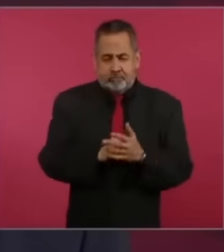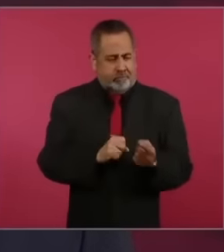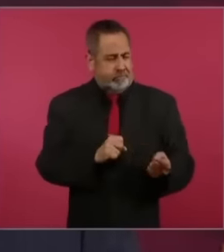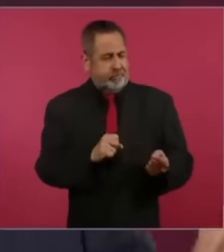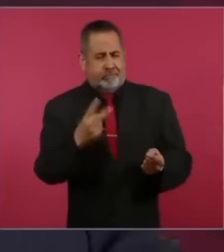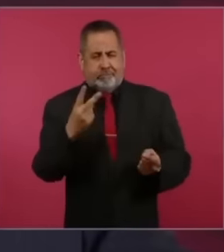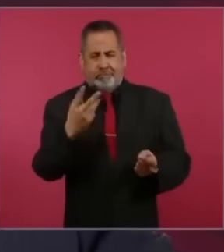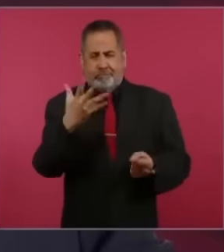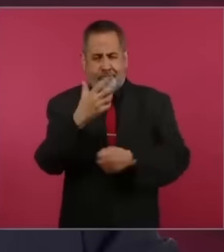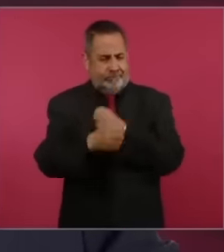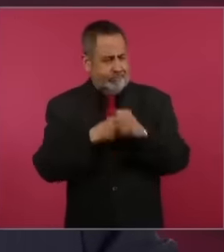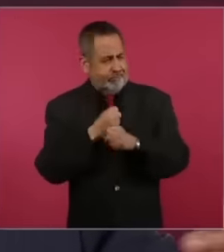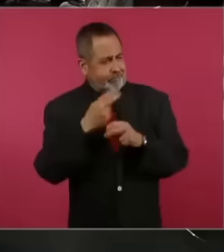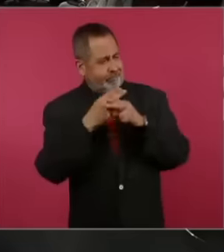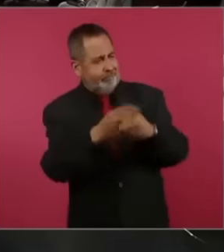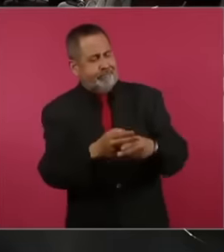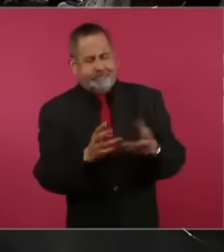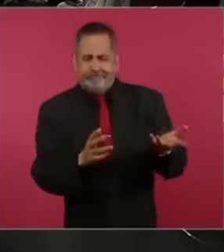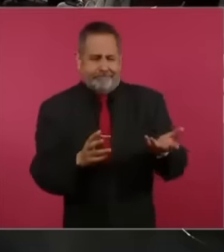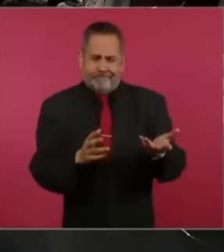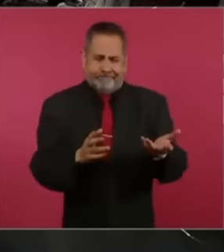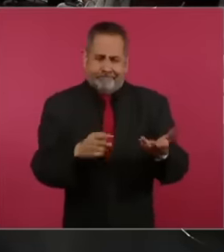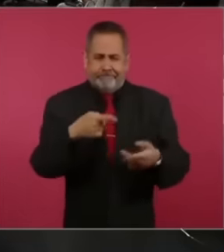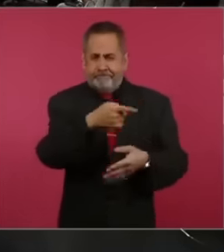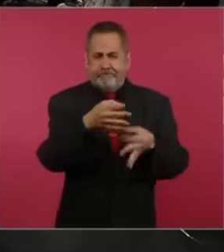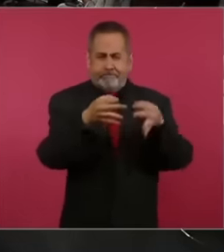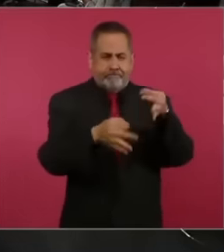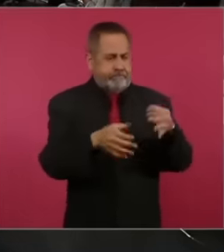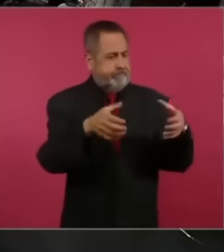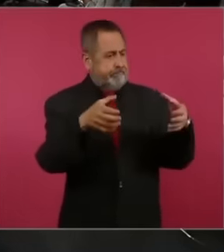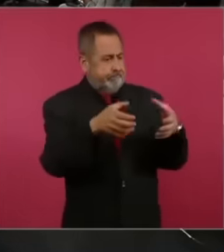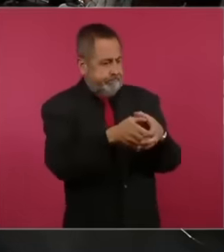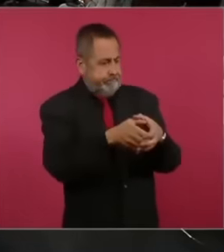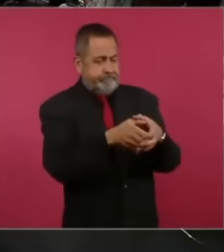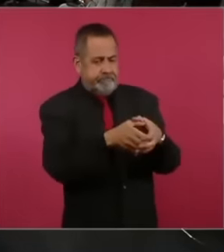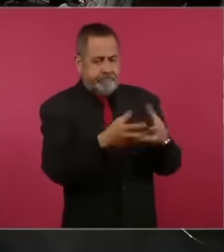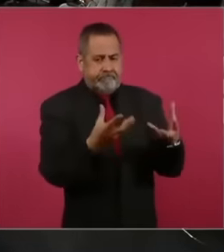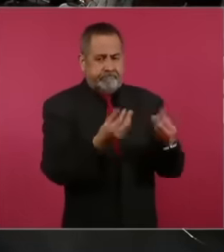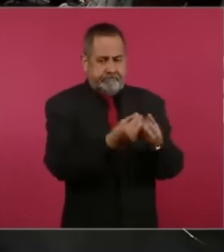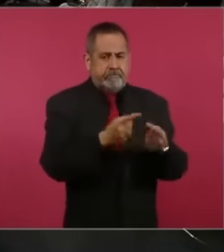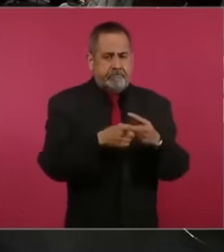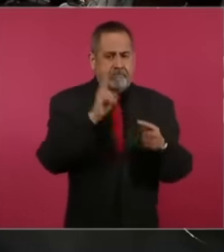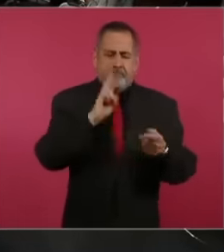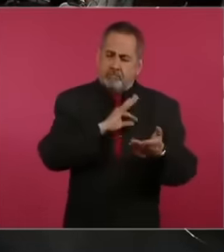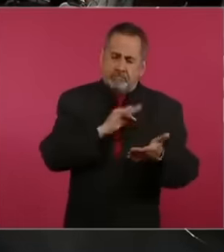we trust That the collegiate court can do so, remember also what the